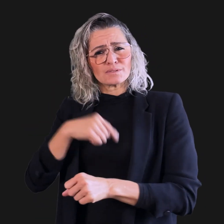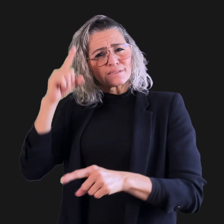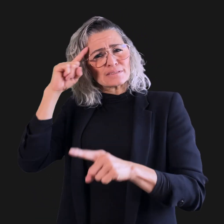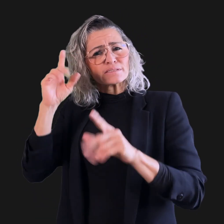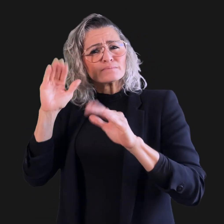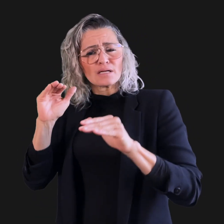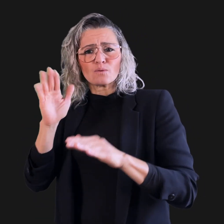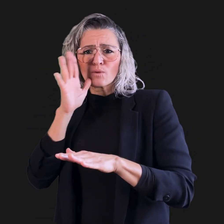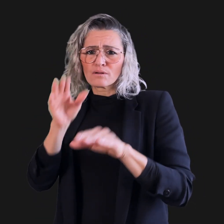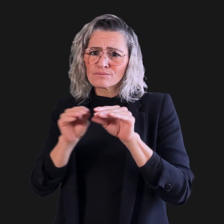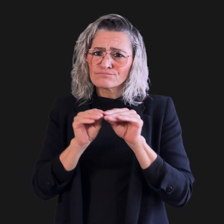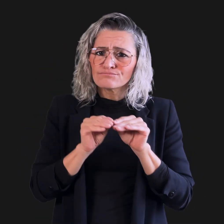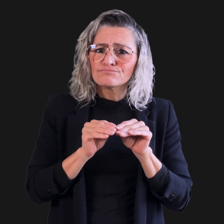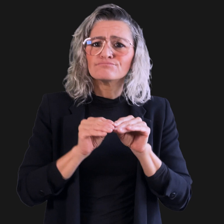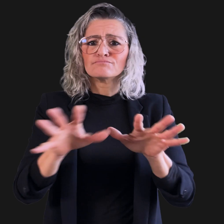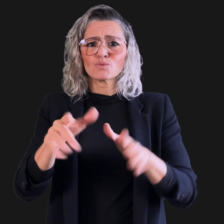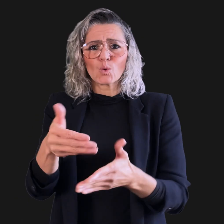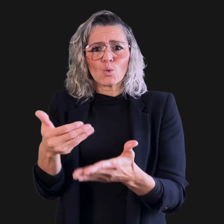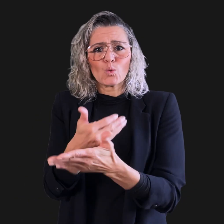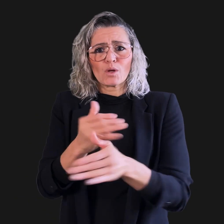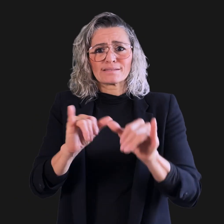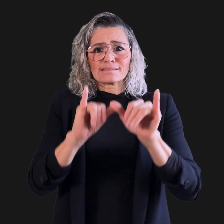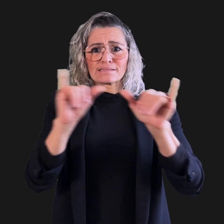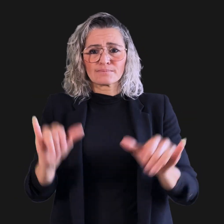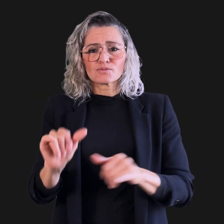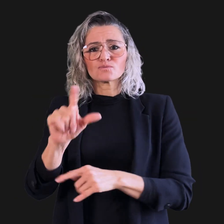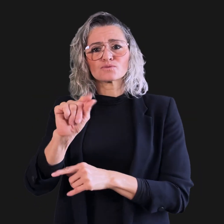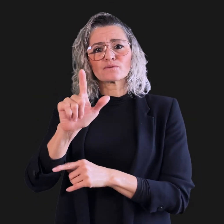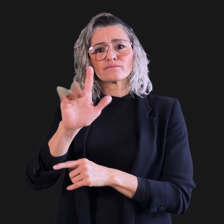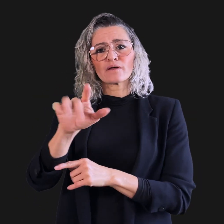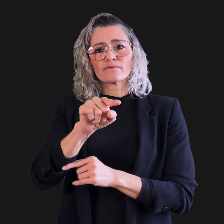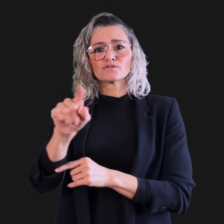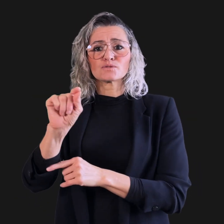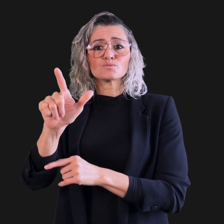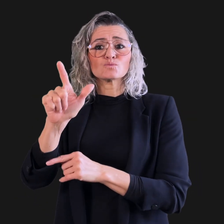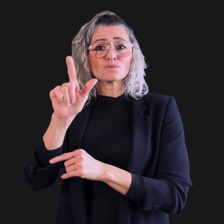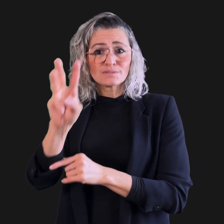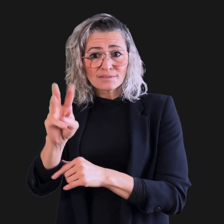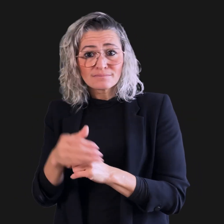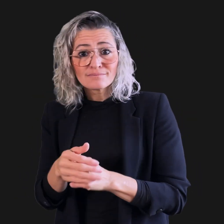We expect to launch the new system in 2025-2026,